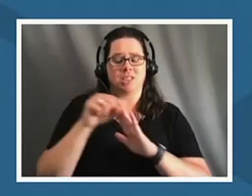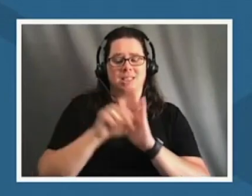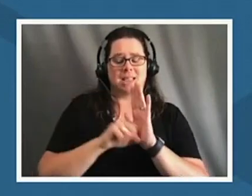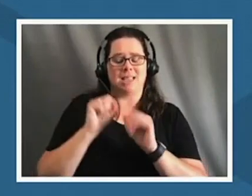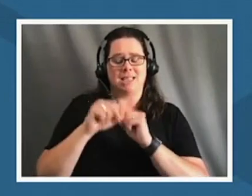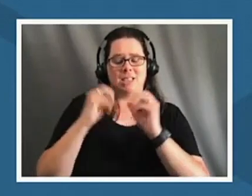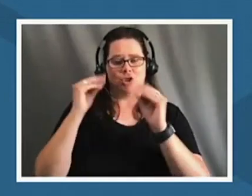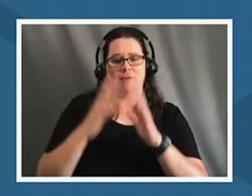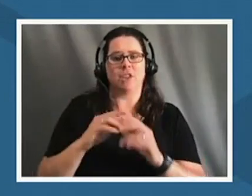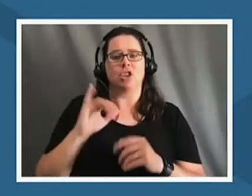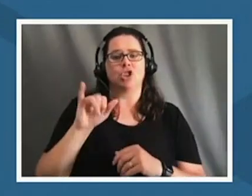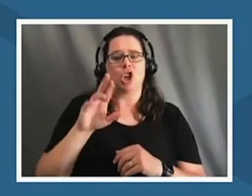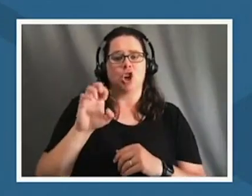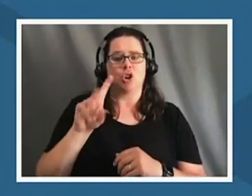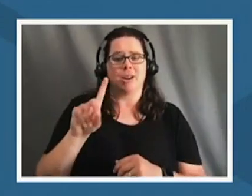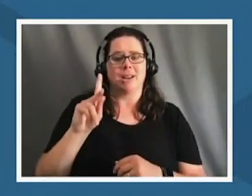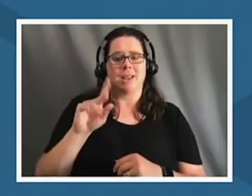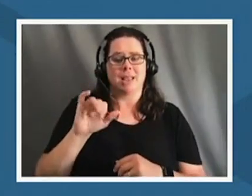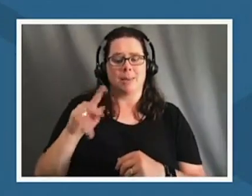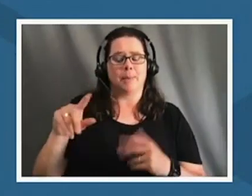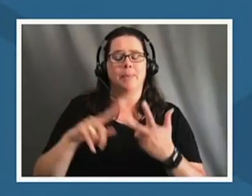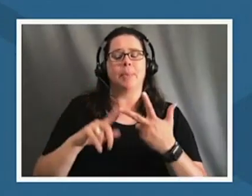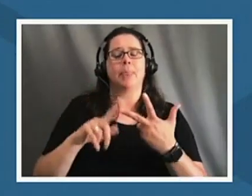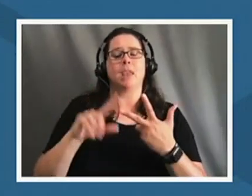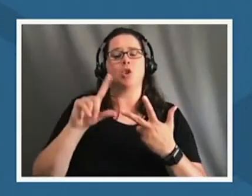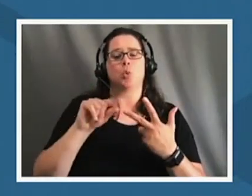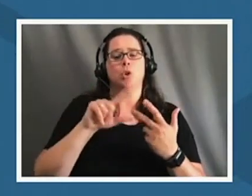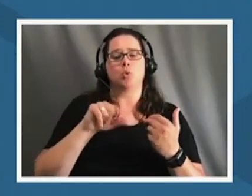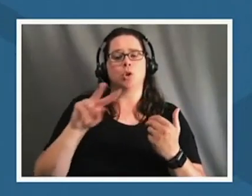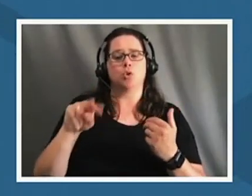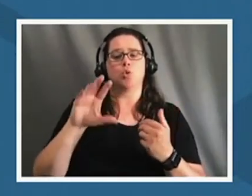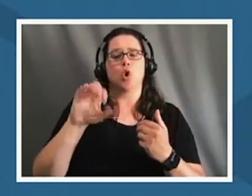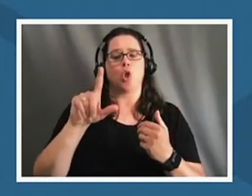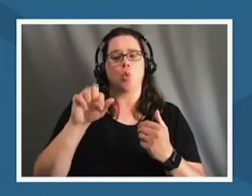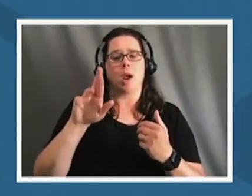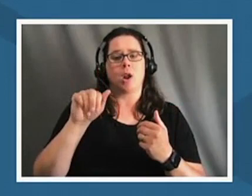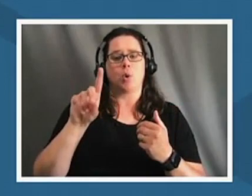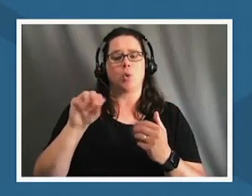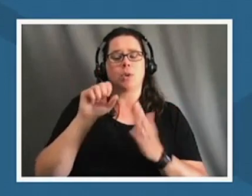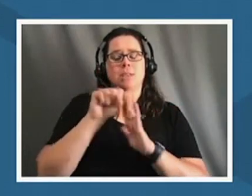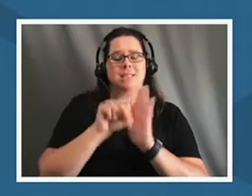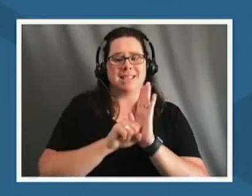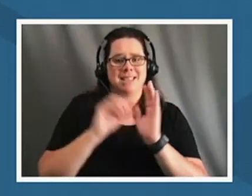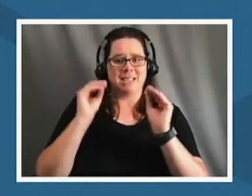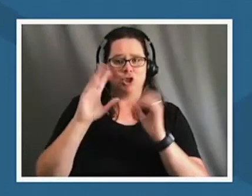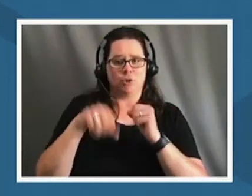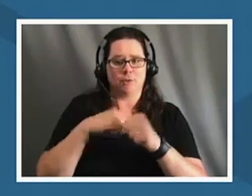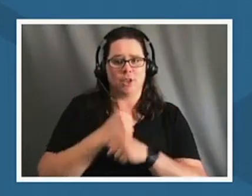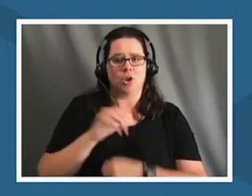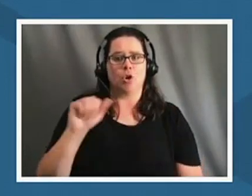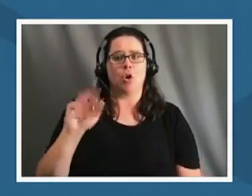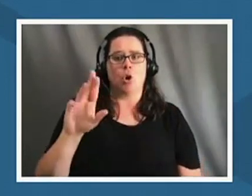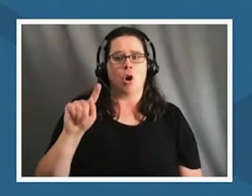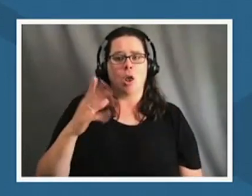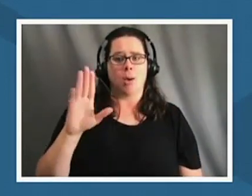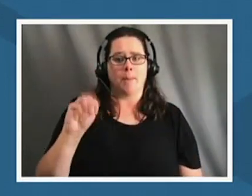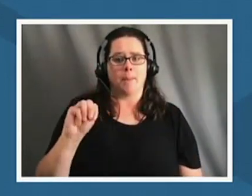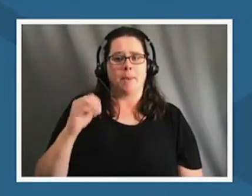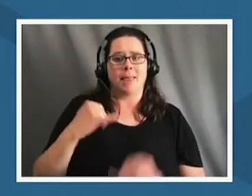and 2022 colorado state teacher of the year autumn rivera